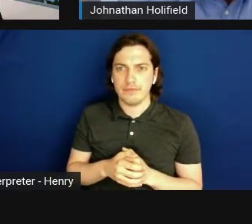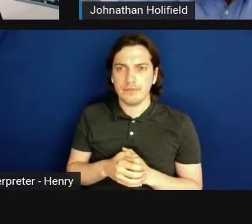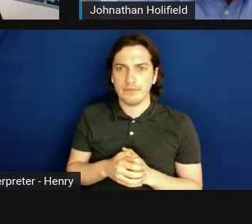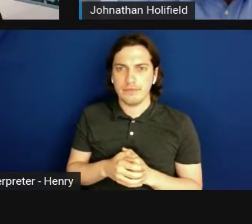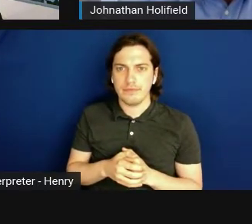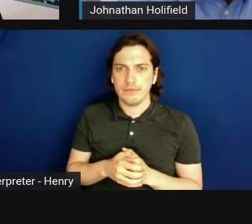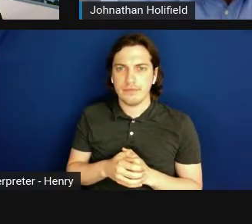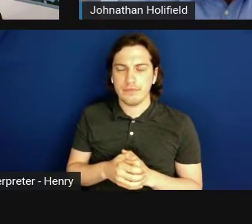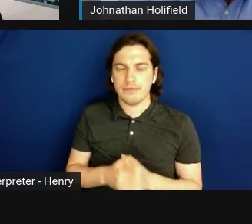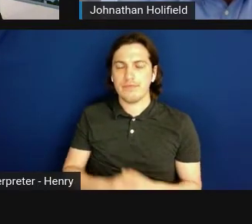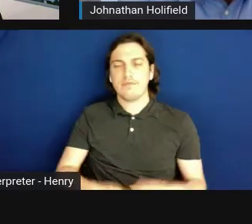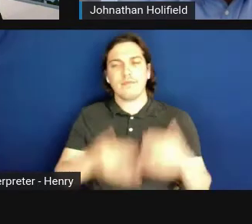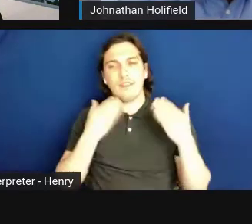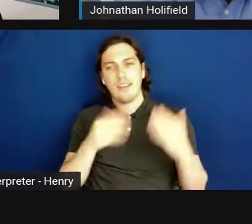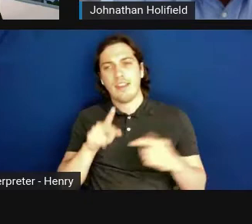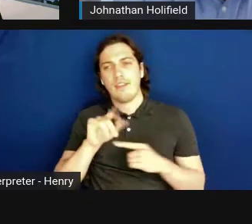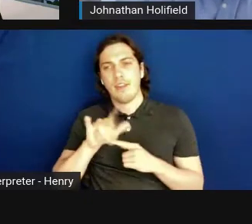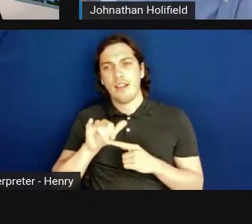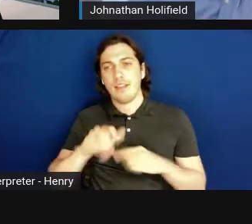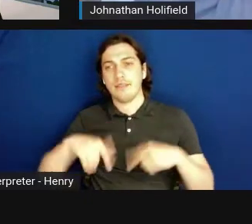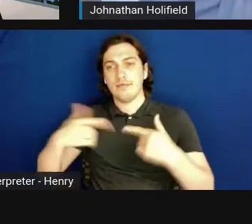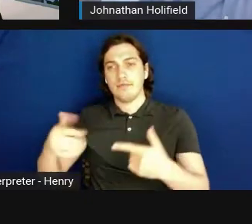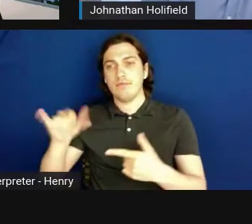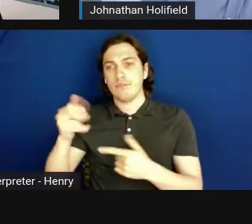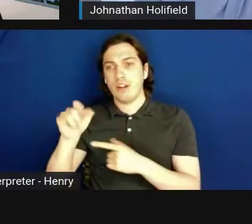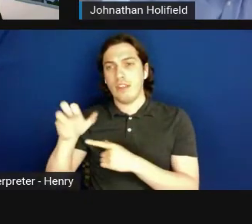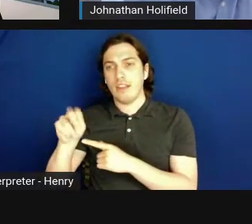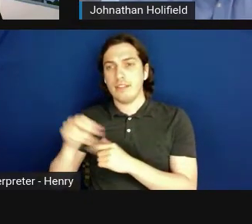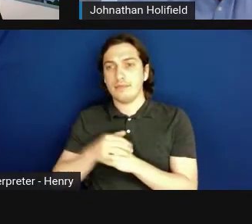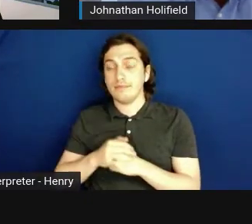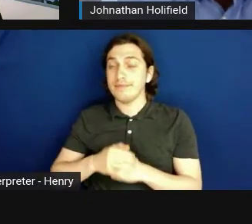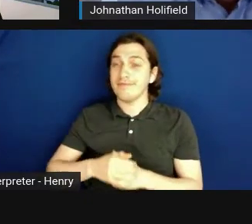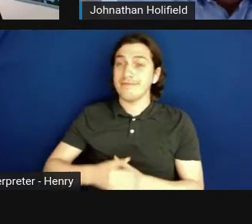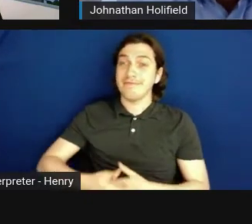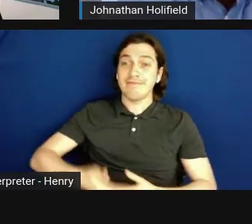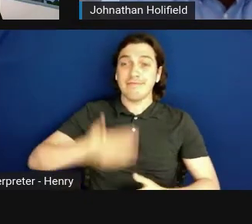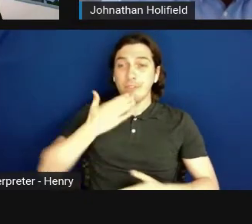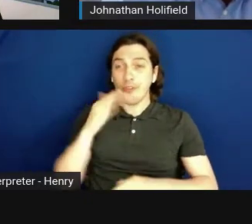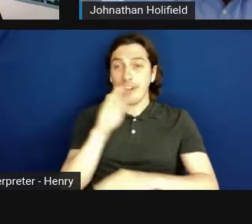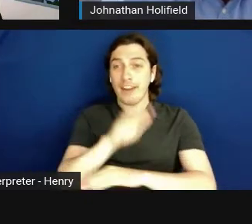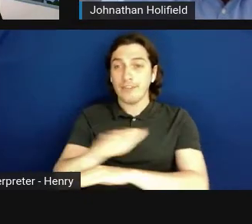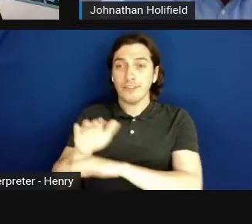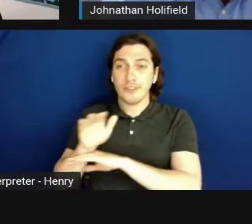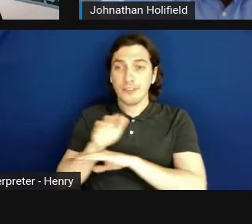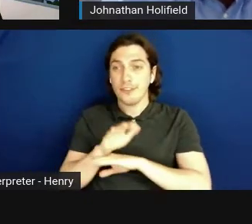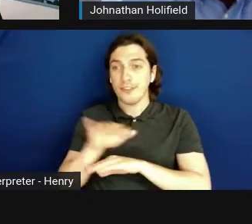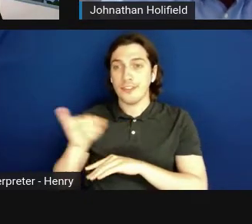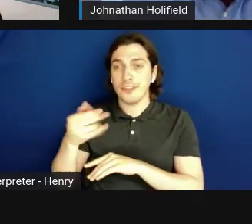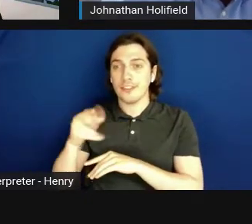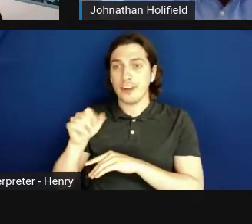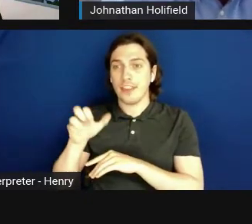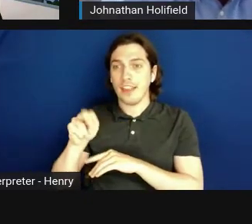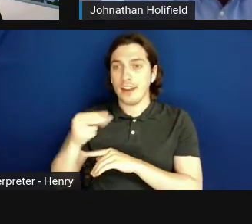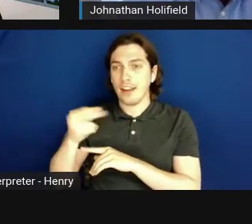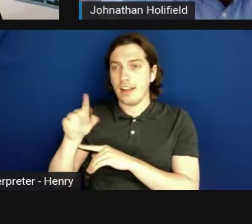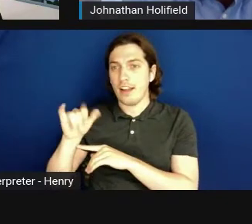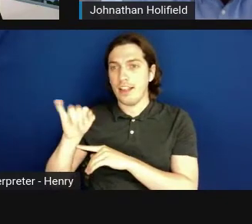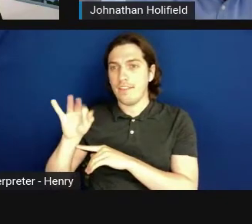Ashim Subedee: Thank you, Kelly. Johnathan? Johnathan M. Holifield: Good afternoon. Johnathan Holifield. It's a pleasure to be here.